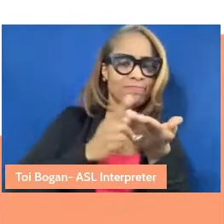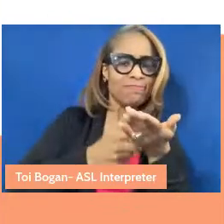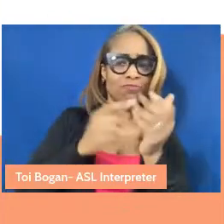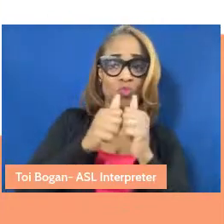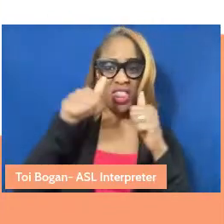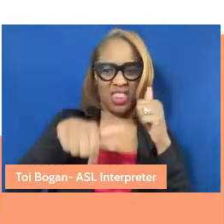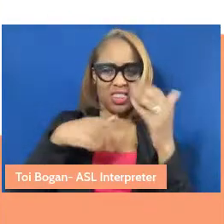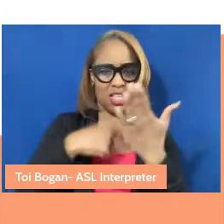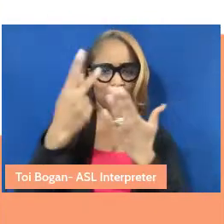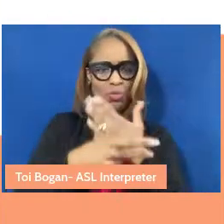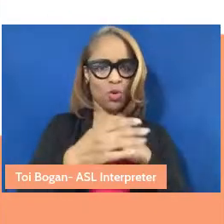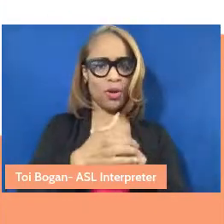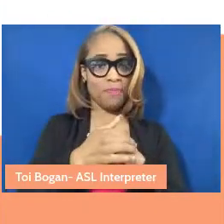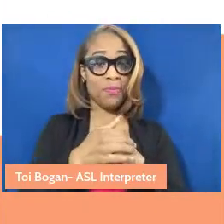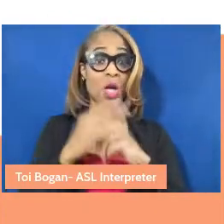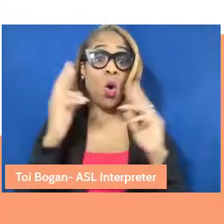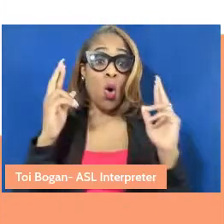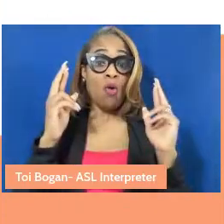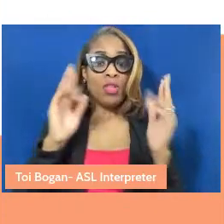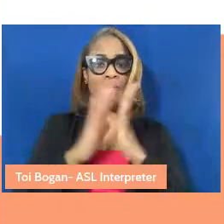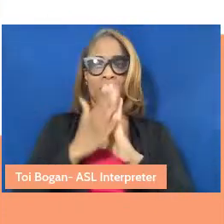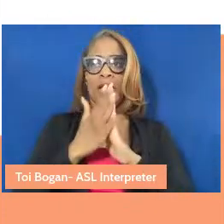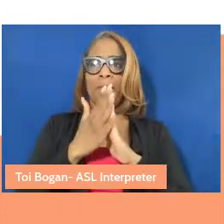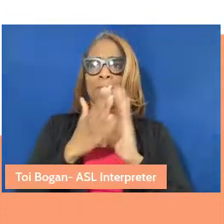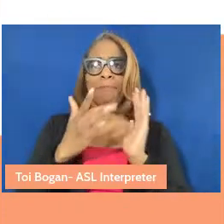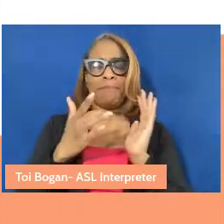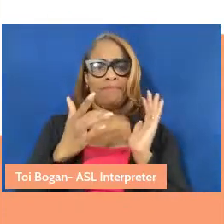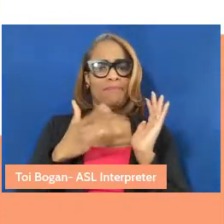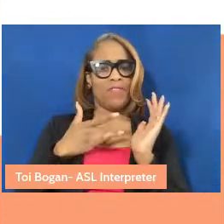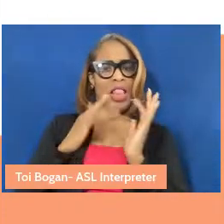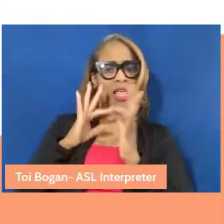And hopefully the space becomes a space of connection. I trust that it could be.